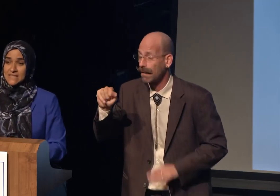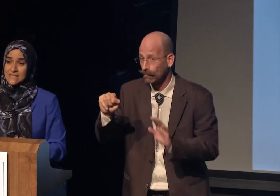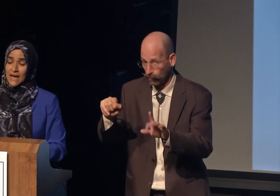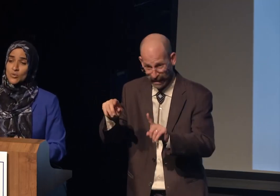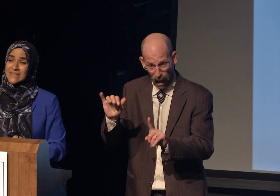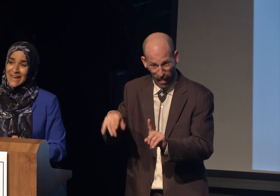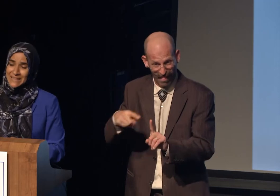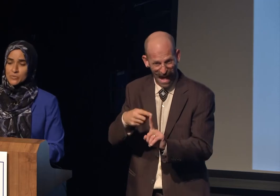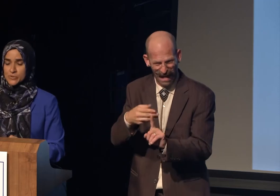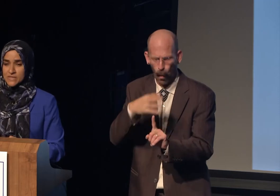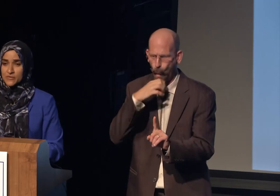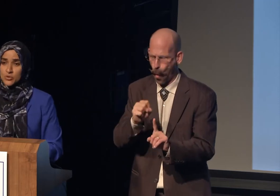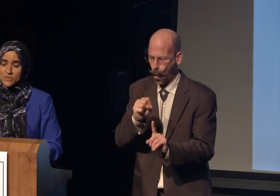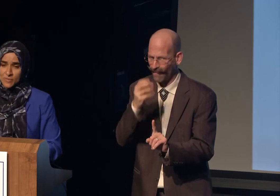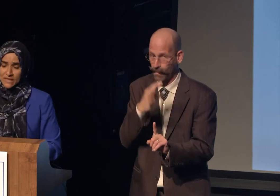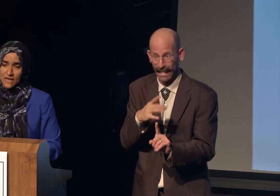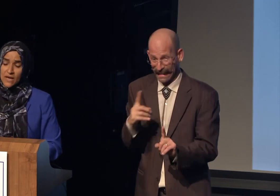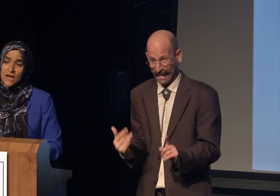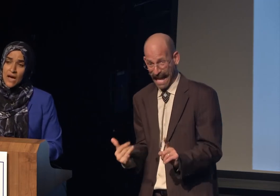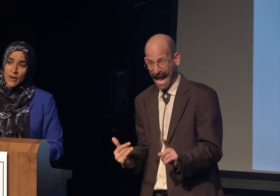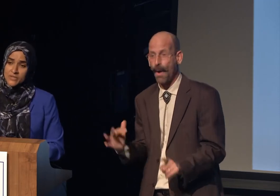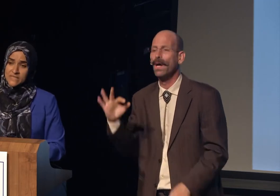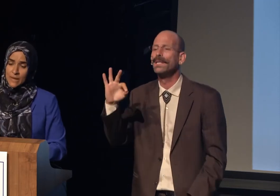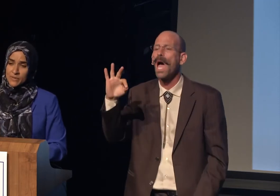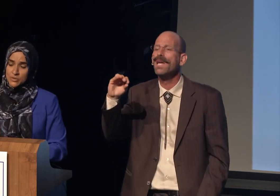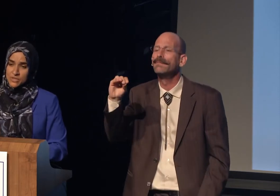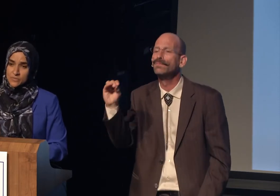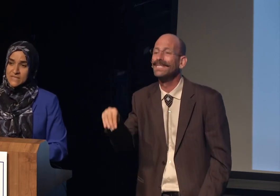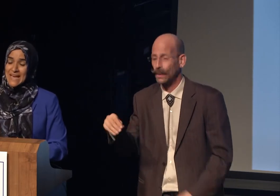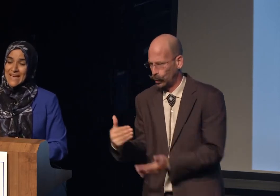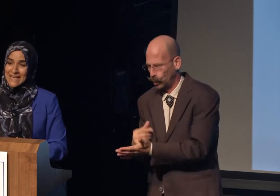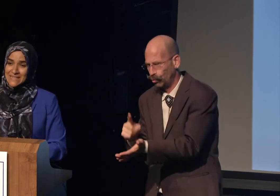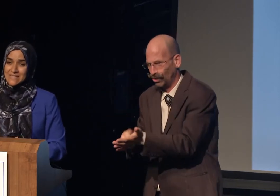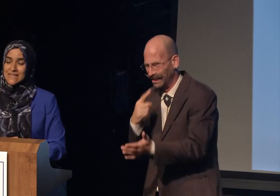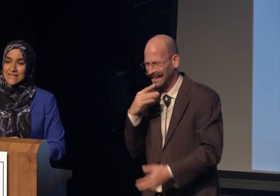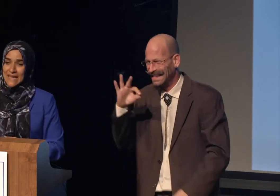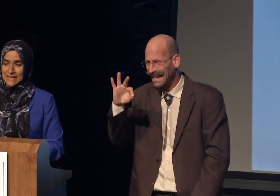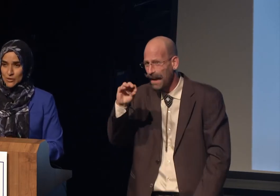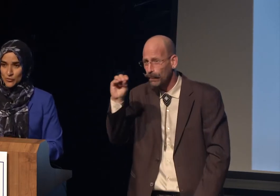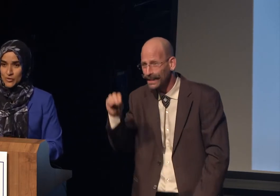It's now 90% of news media about Islam and Muslims is negative.